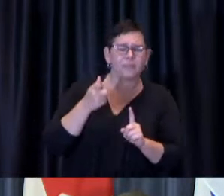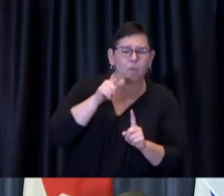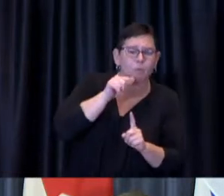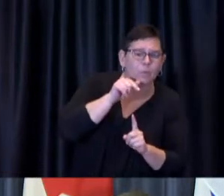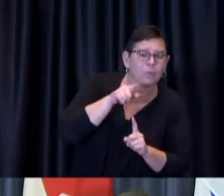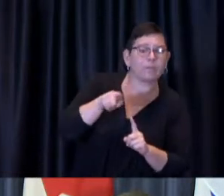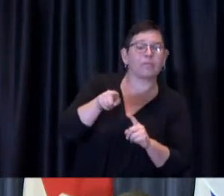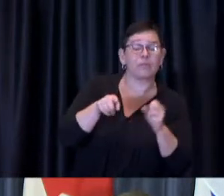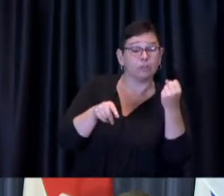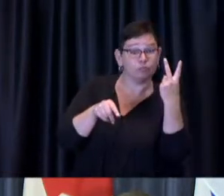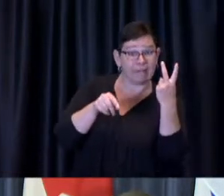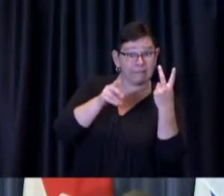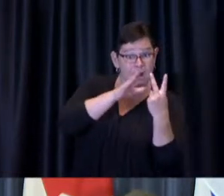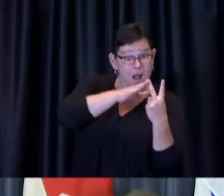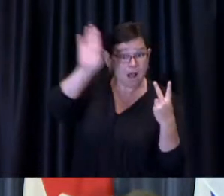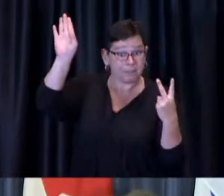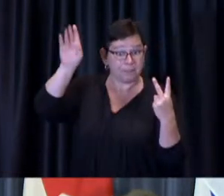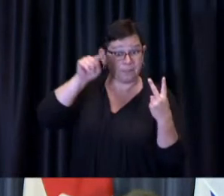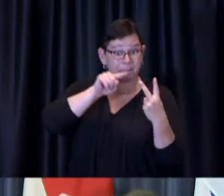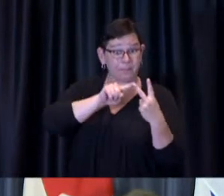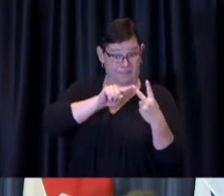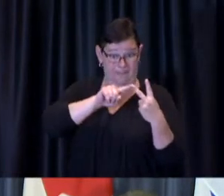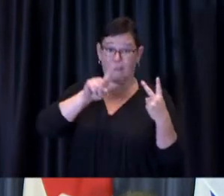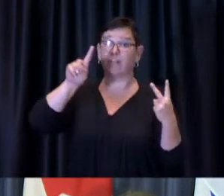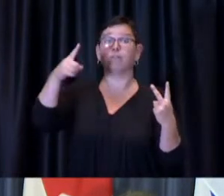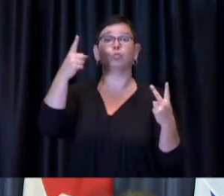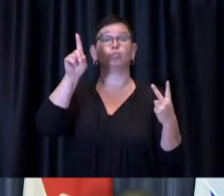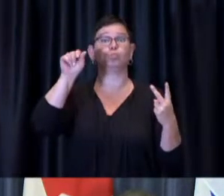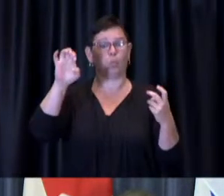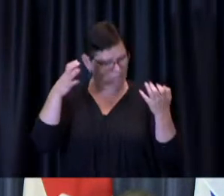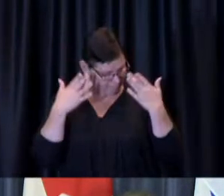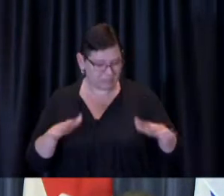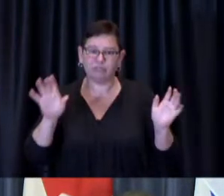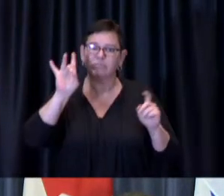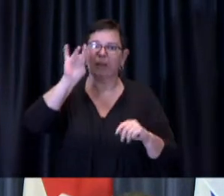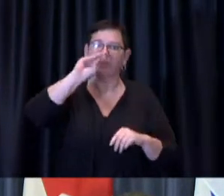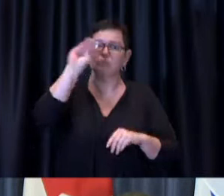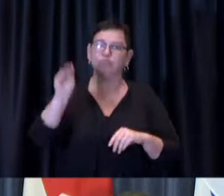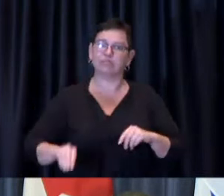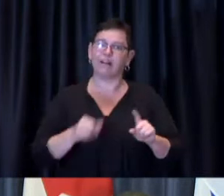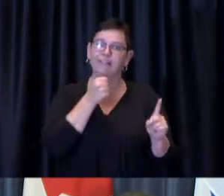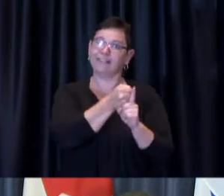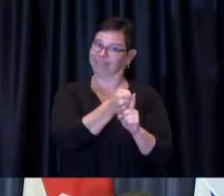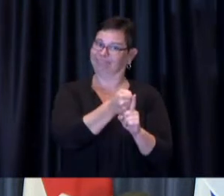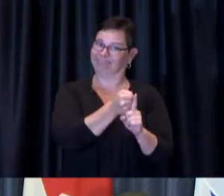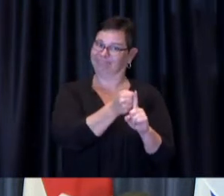have now had at least their first dose of COVID-19 vaccine. That number is important.